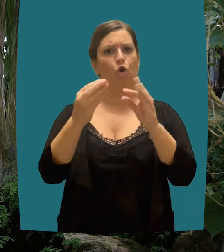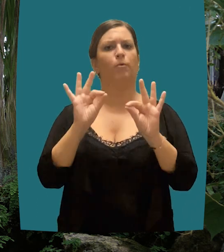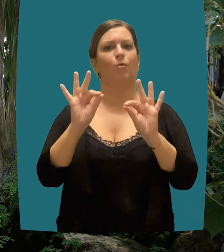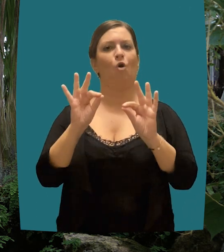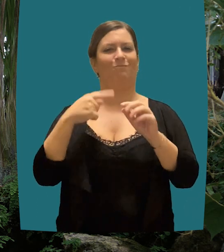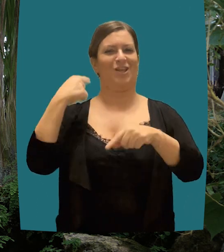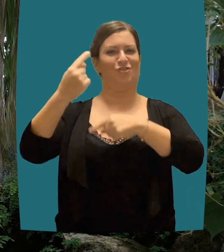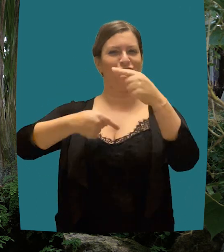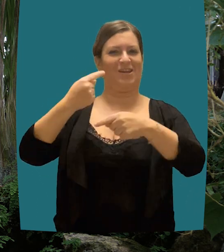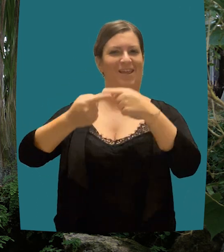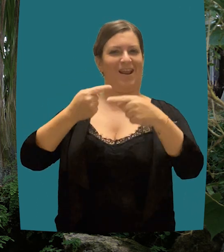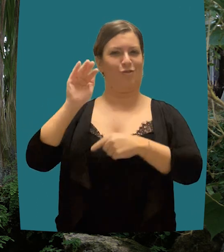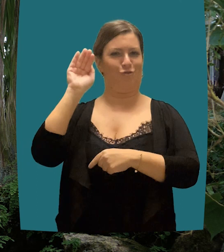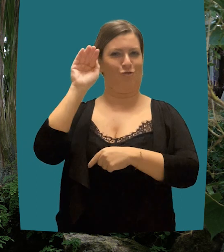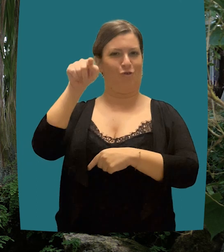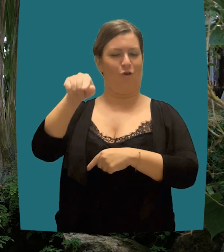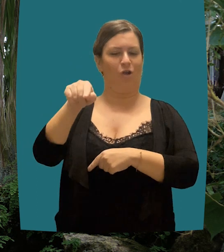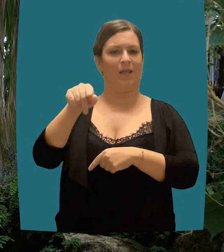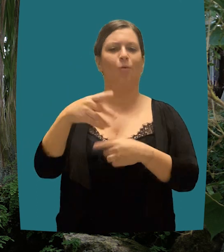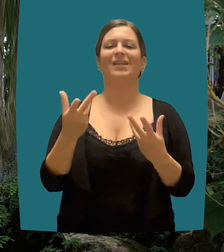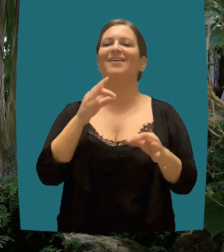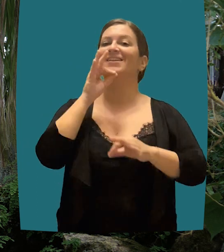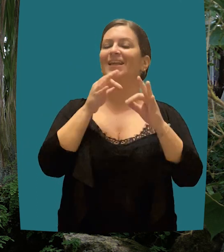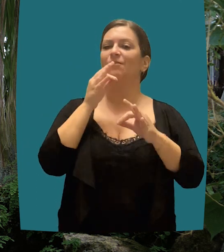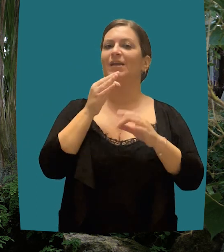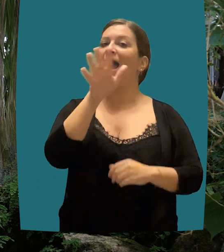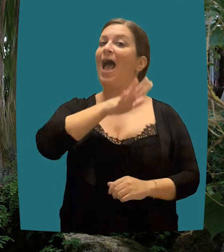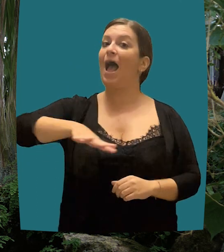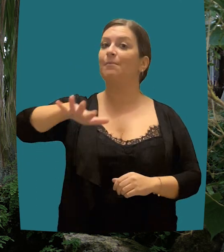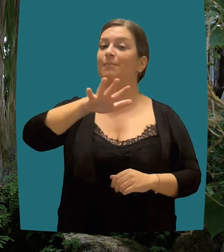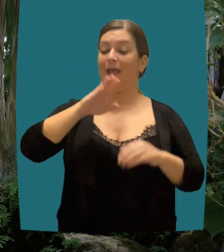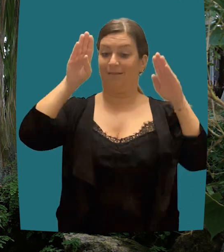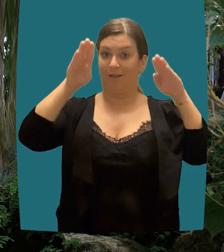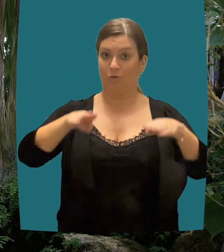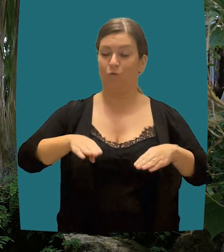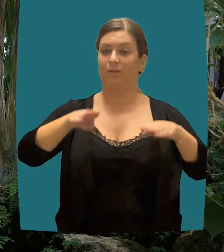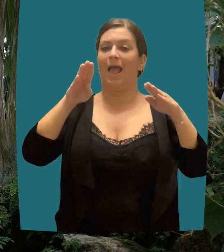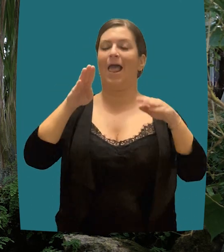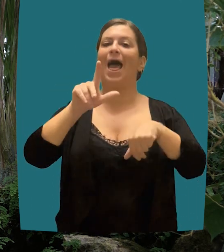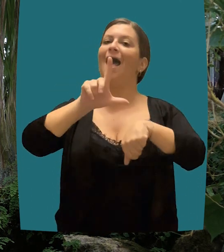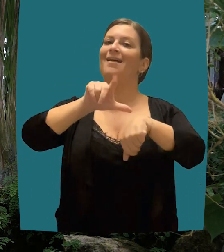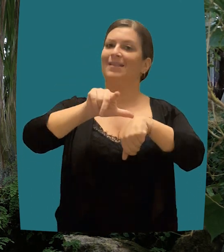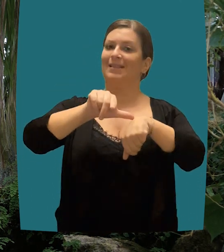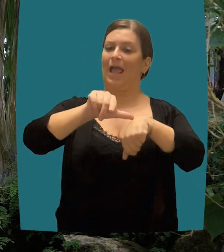In this way, corporate social-environmental responsibility no longer is an optional virtuous way of doing business,